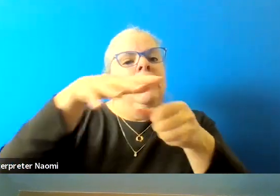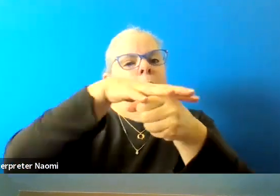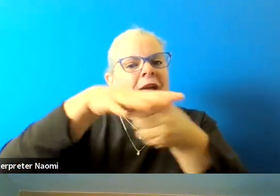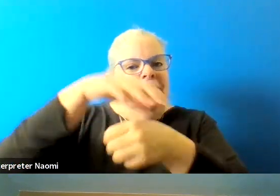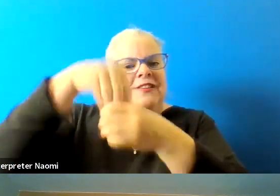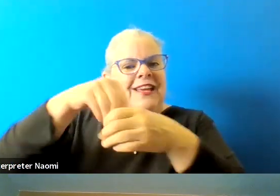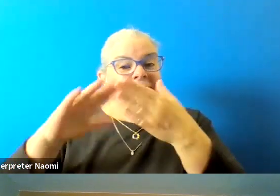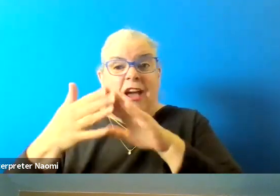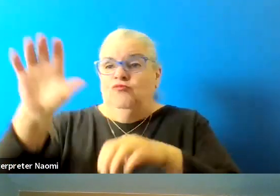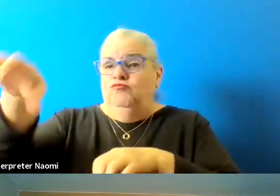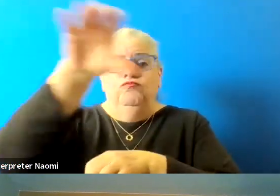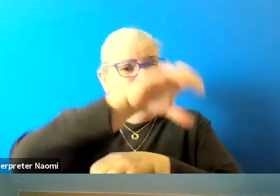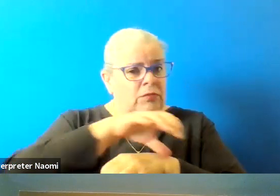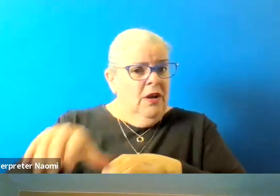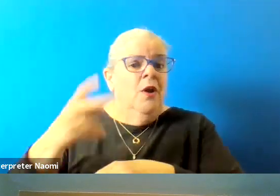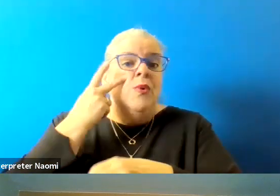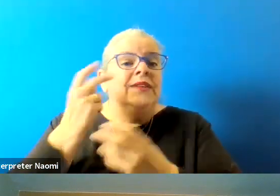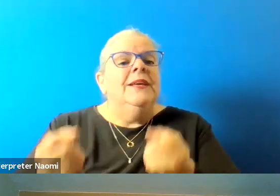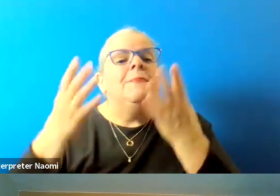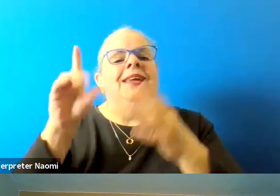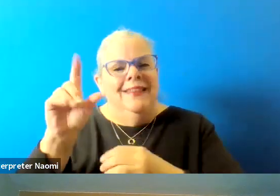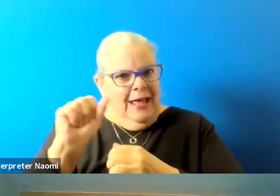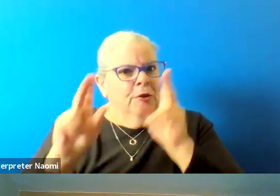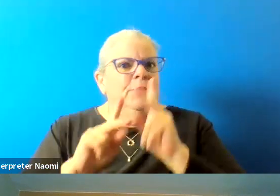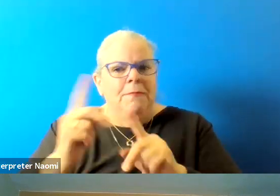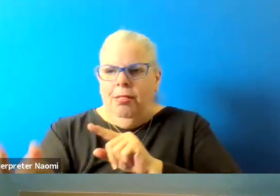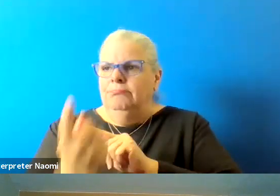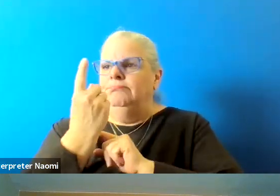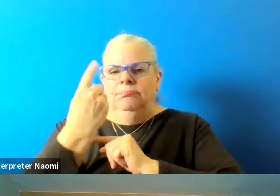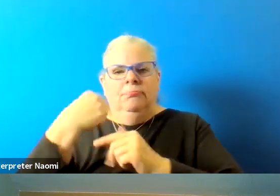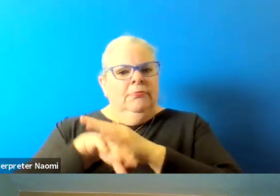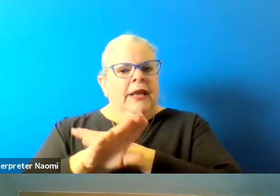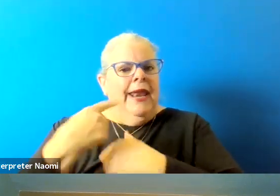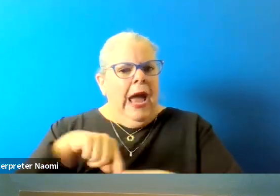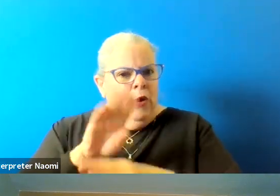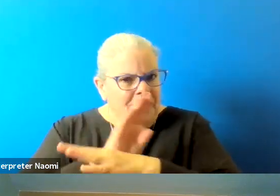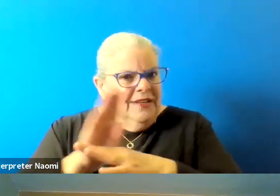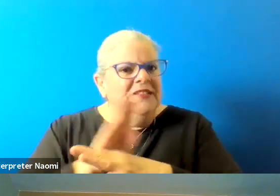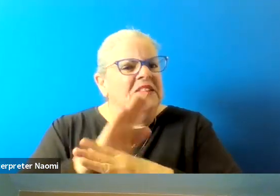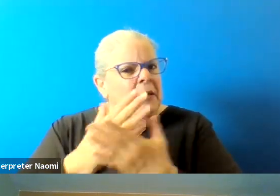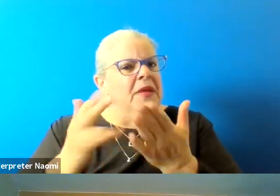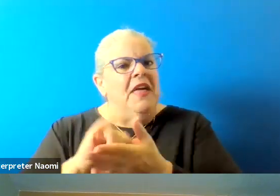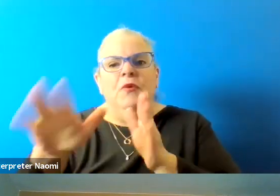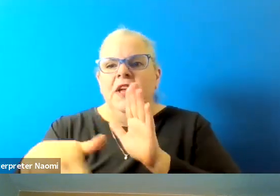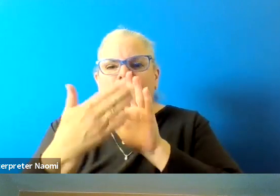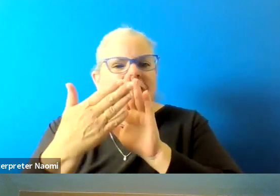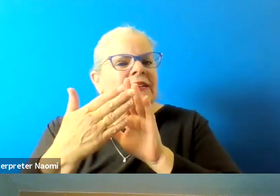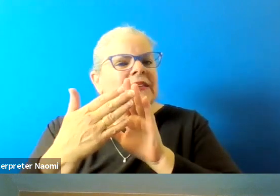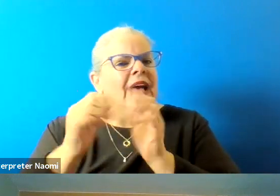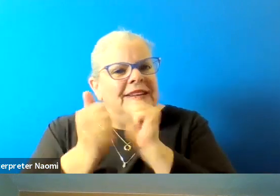We see a lot of disabled folks come through the business and so it's something that we address and adapt to every single day.